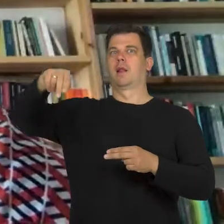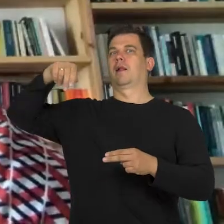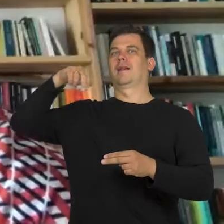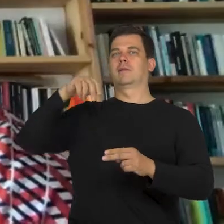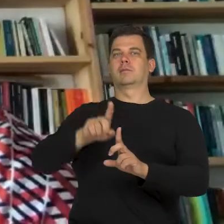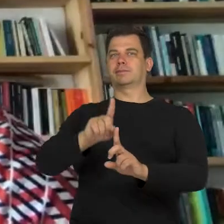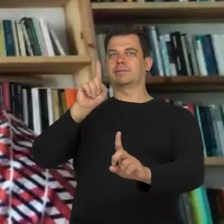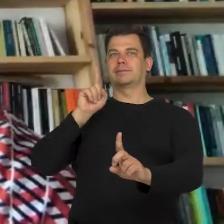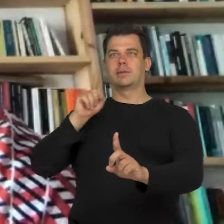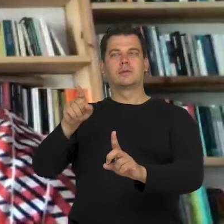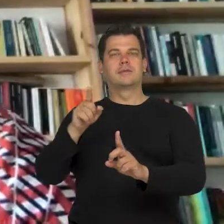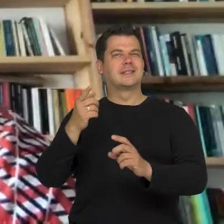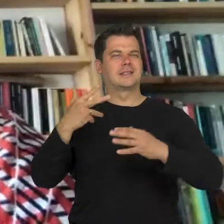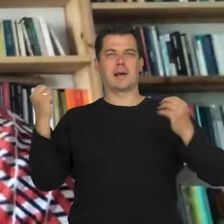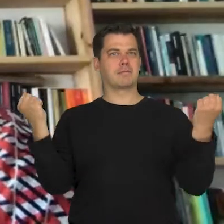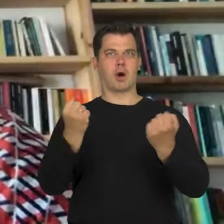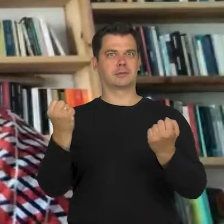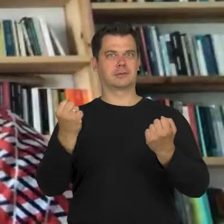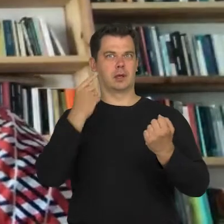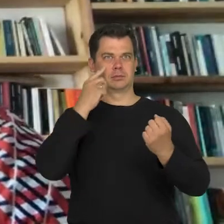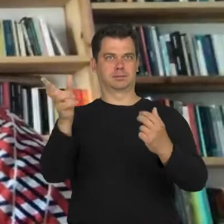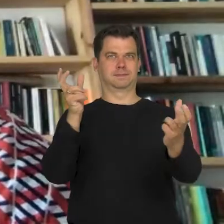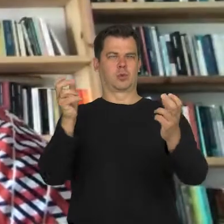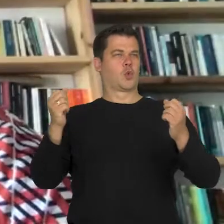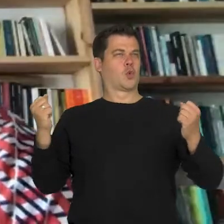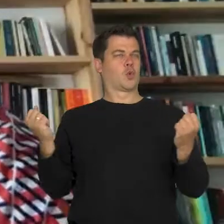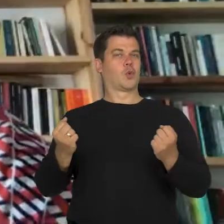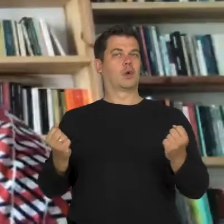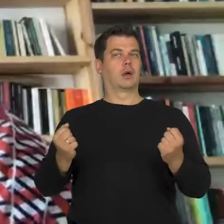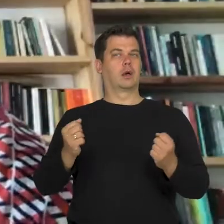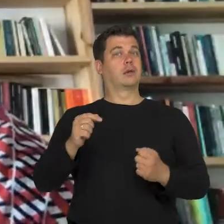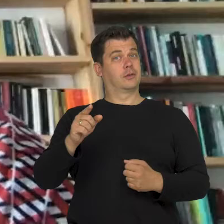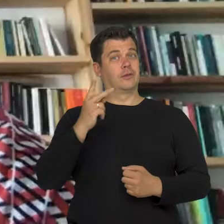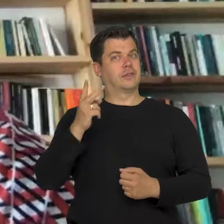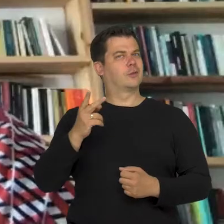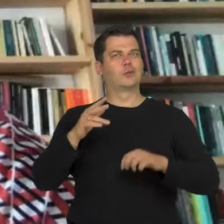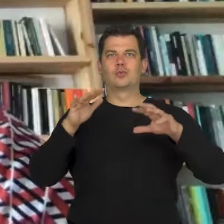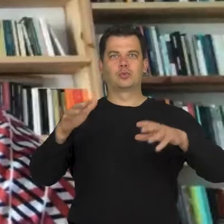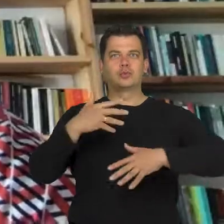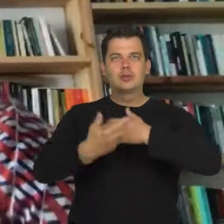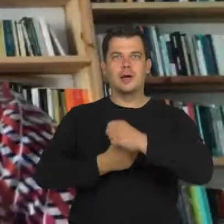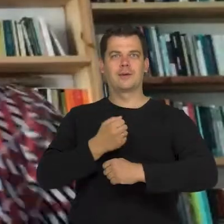this is a situation which happens often and the words that Michał